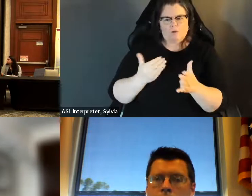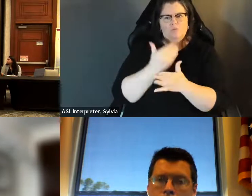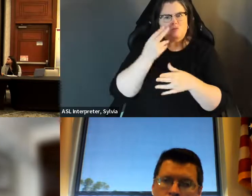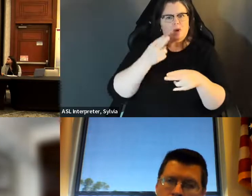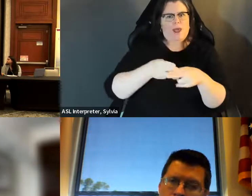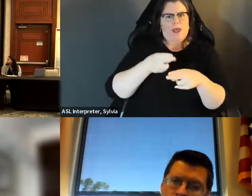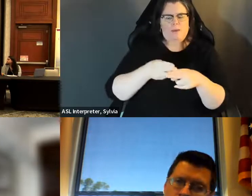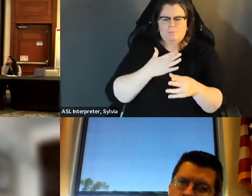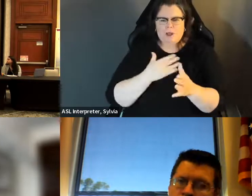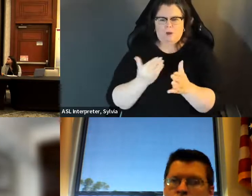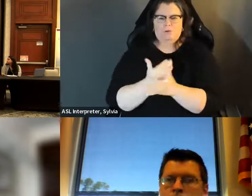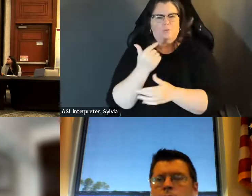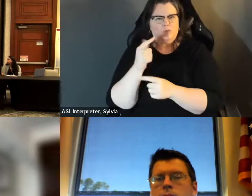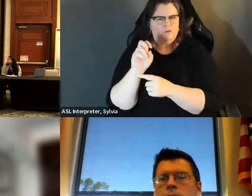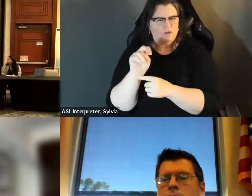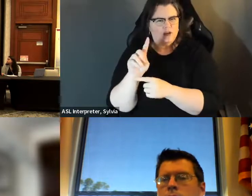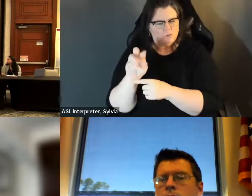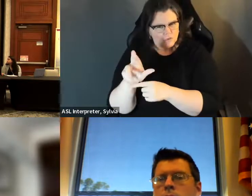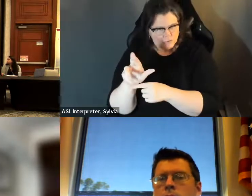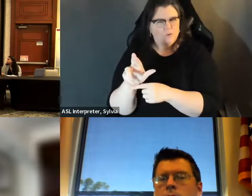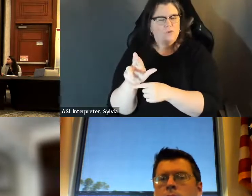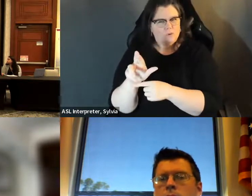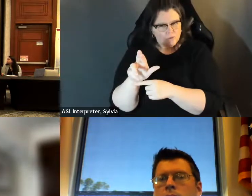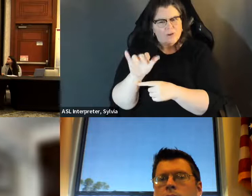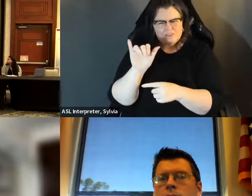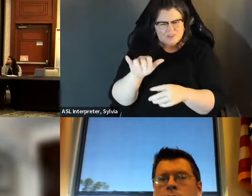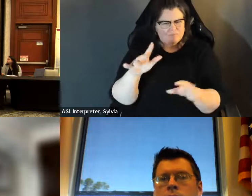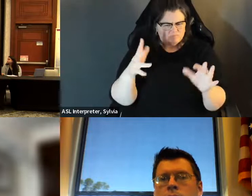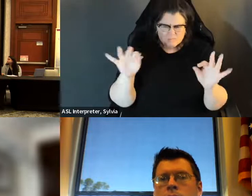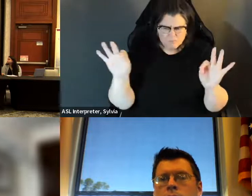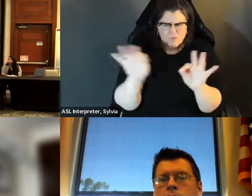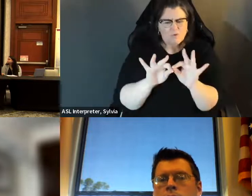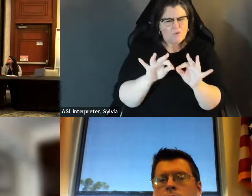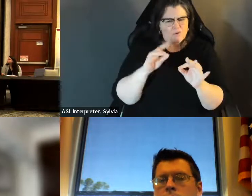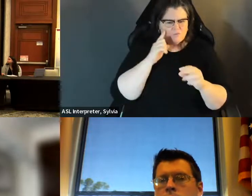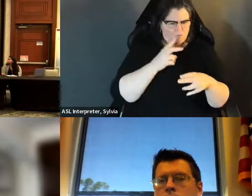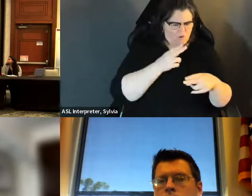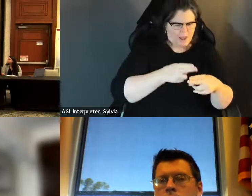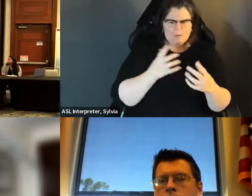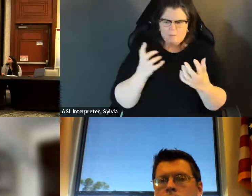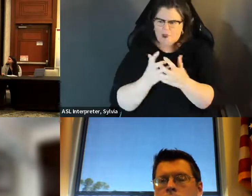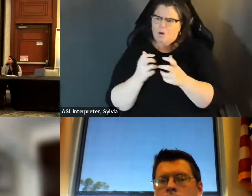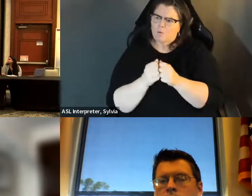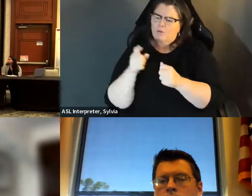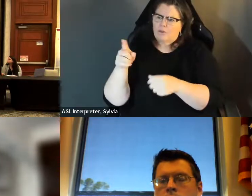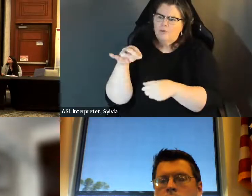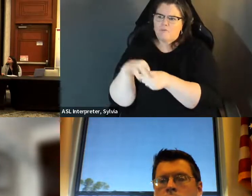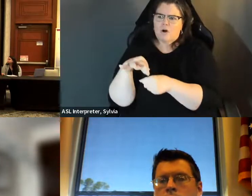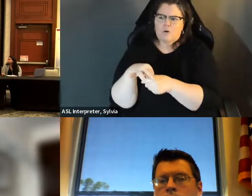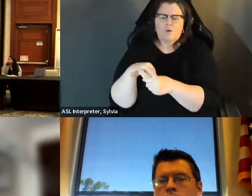IDs updated that reflect their new names and gender are an impedestrianment when you can' their new names and gender are are an impediment when you can't get that information to match up with the voter roles. t get that information to match up with the voter